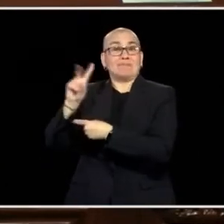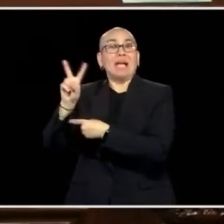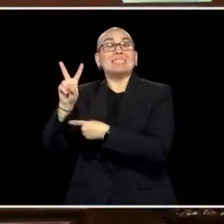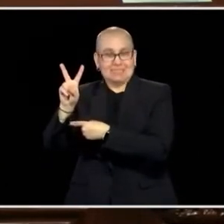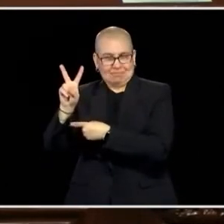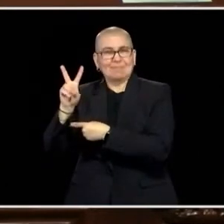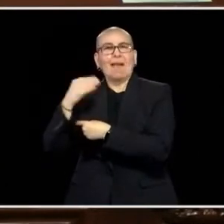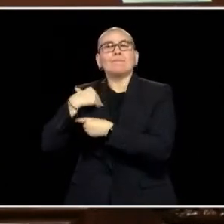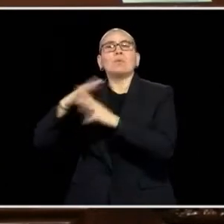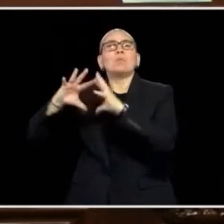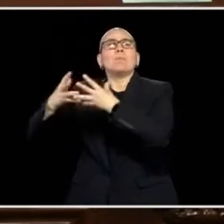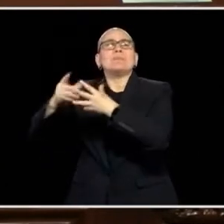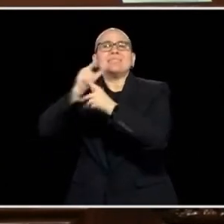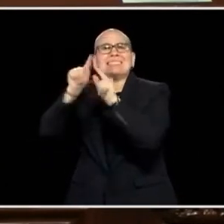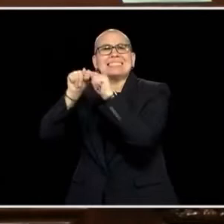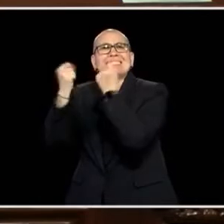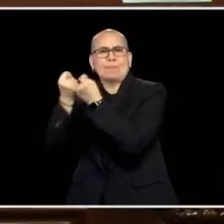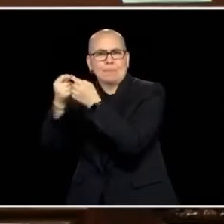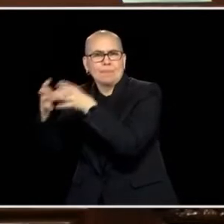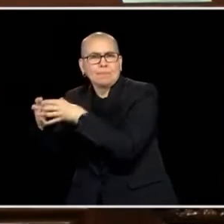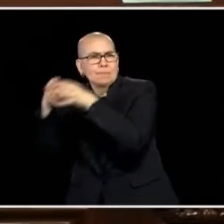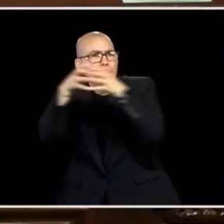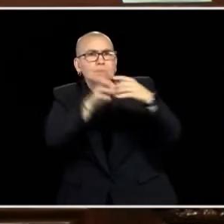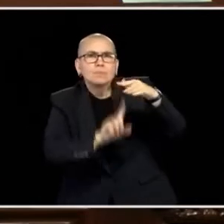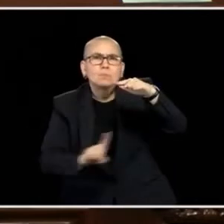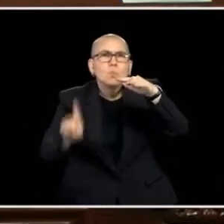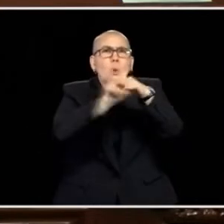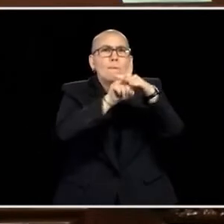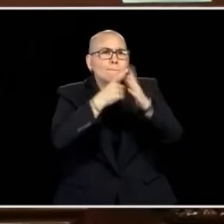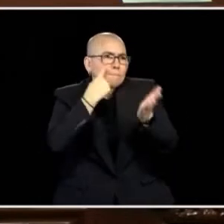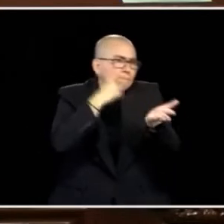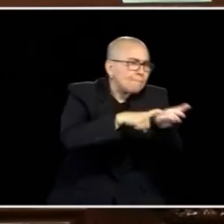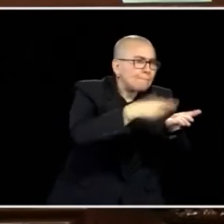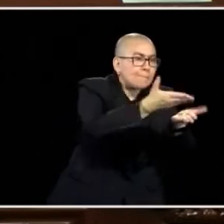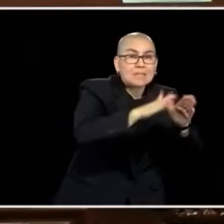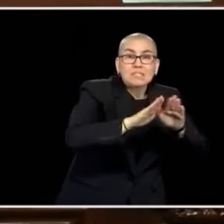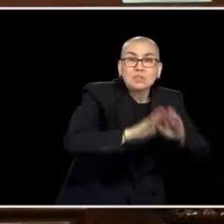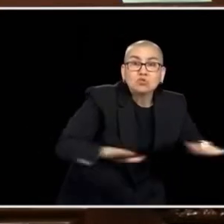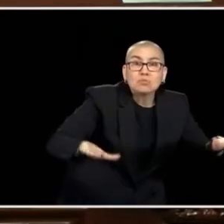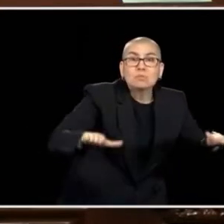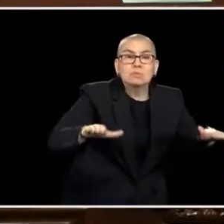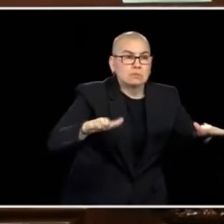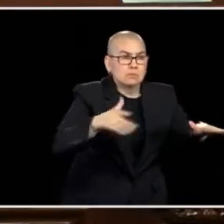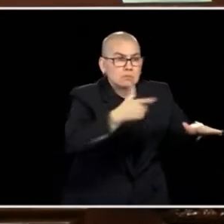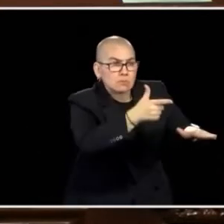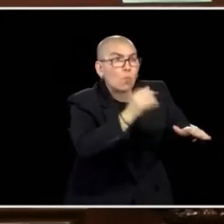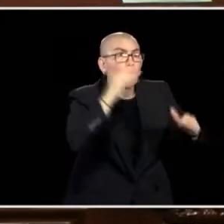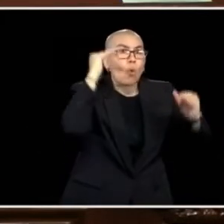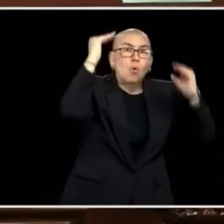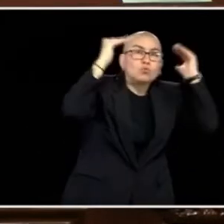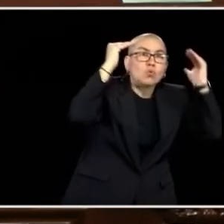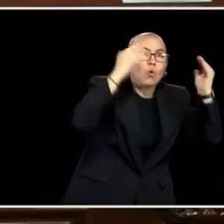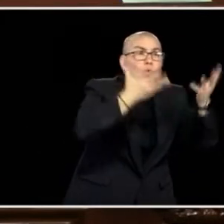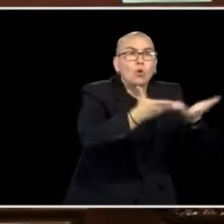THEY'RE NOT IN THE BACK OF A LOCKED POLICE CAR AS THEY MOVE FROM THAT DANGEROUS SITUATION. AND SOME ARE TALKING ABOUT GETTING NEW EQUIPMENT AND NEW